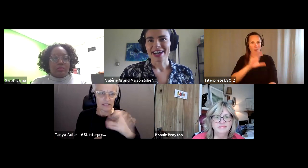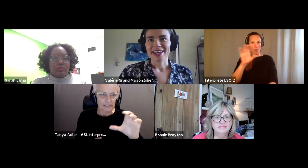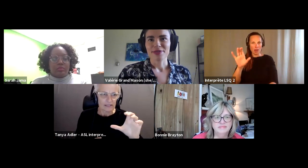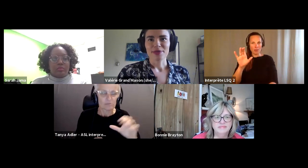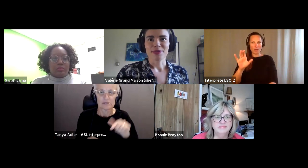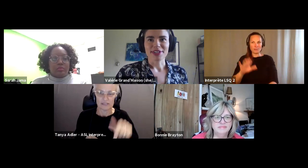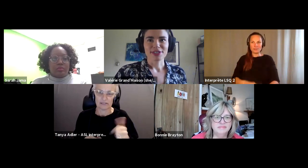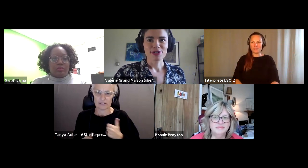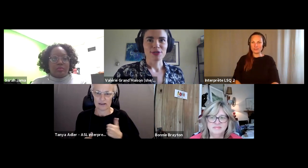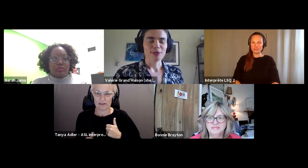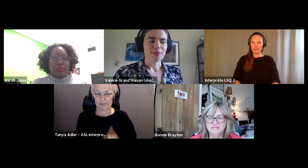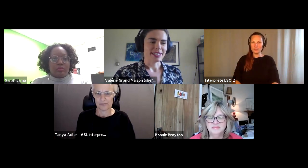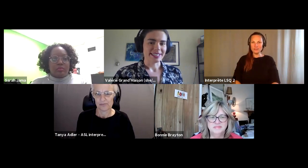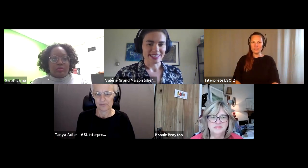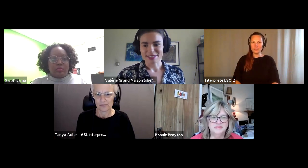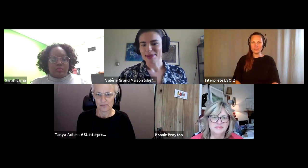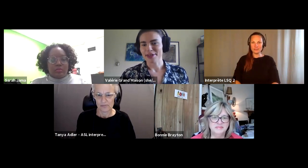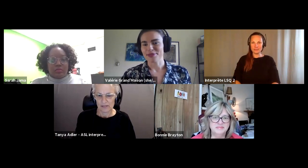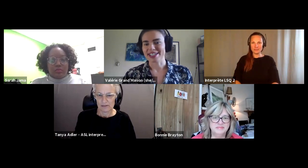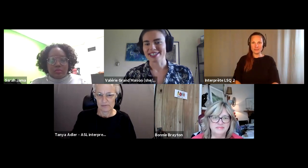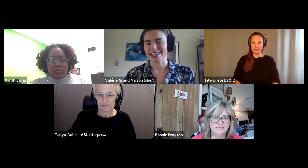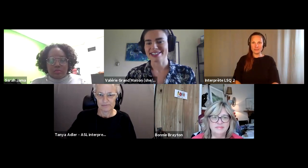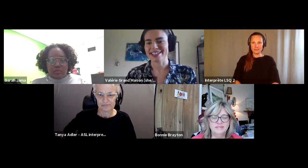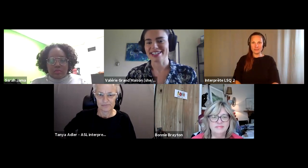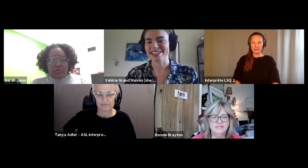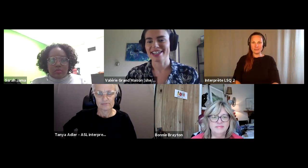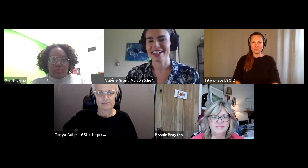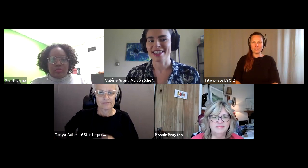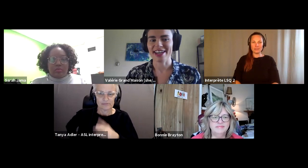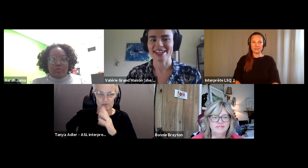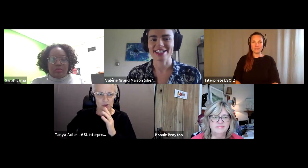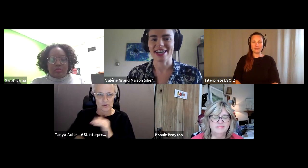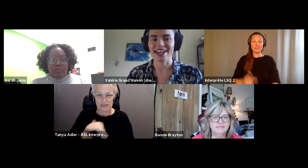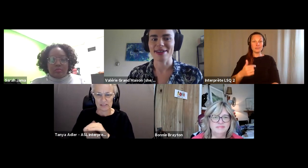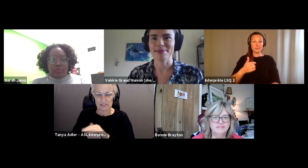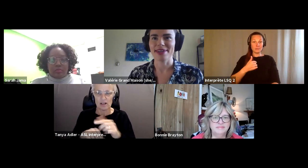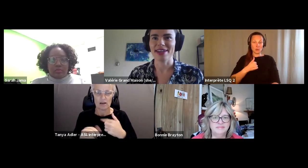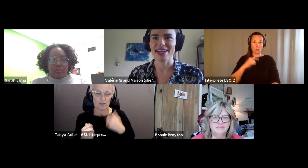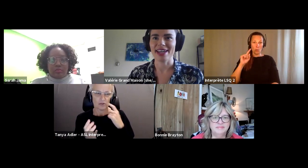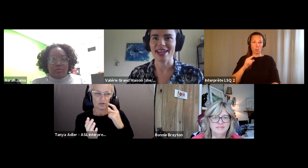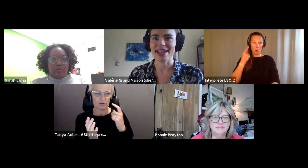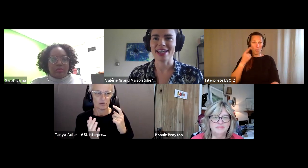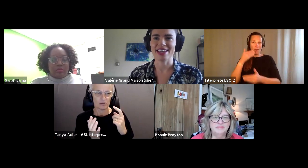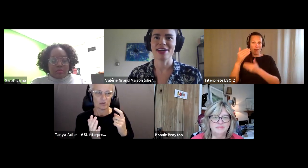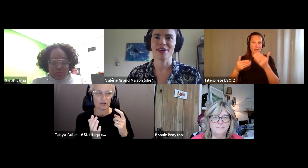Valérie Grand’Maison (she/elle): I want to begin by recognizing that I am a.